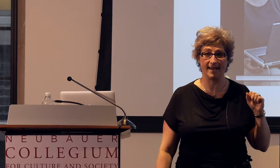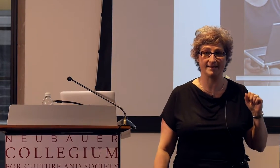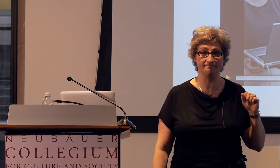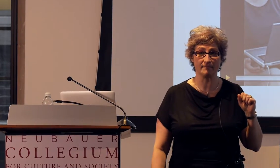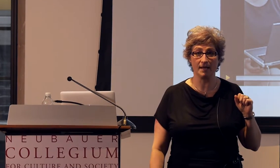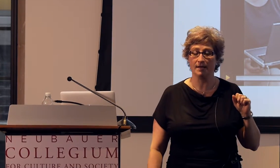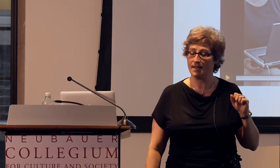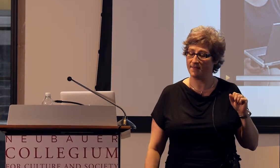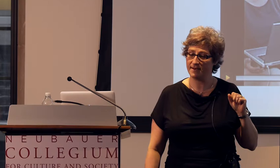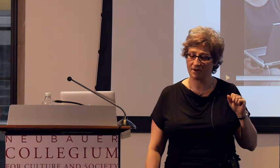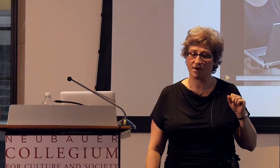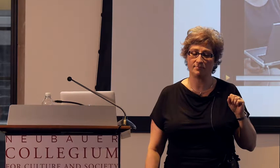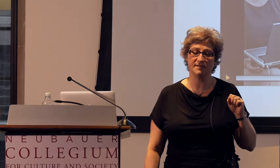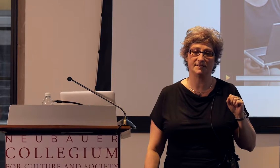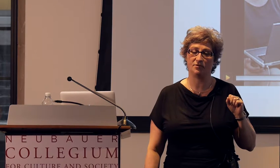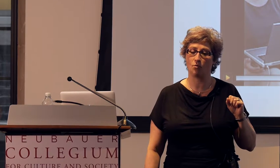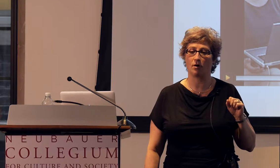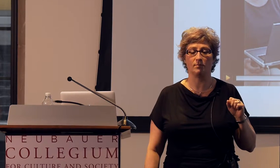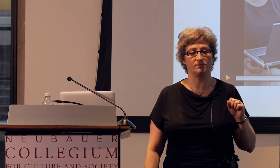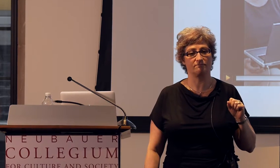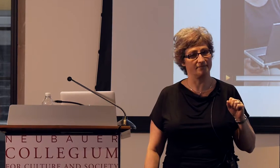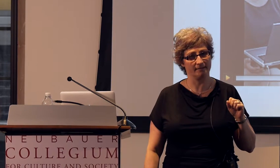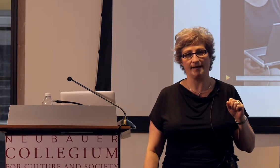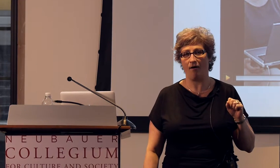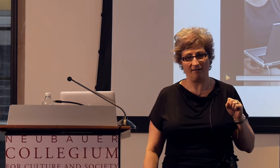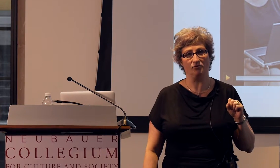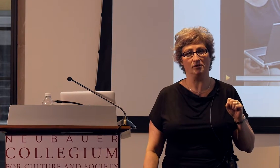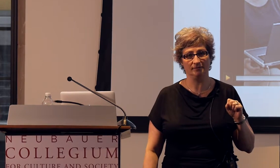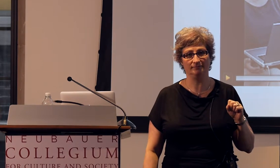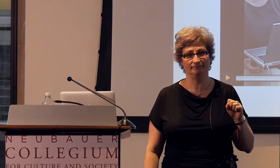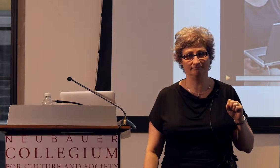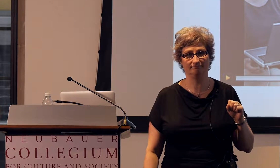said, "The Nicaraguan civil war was really awful."